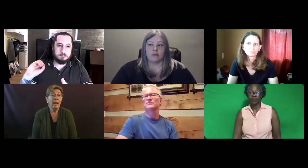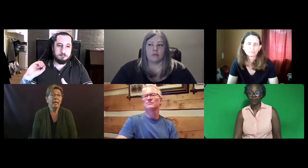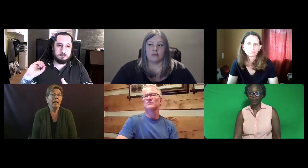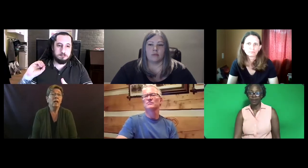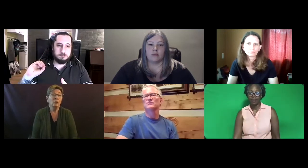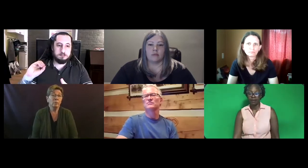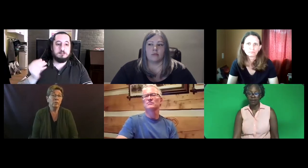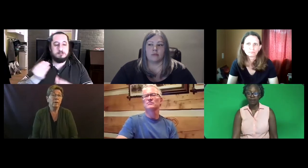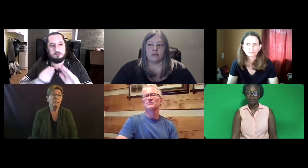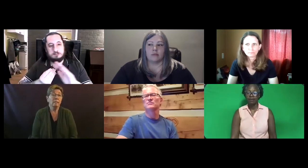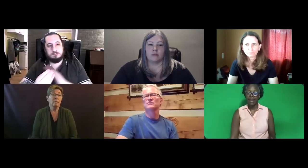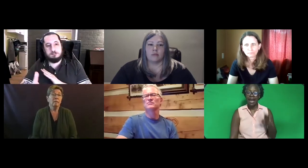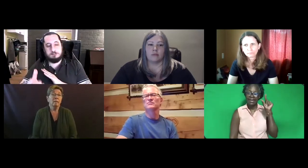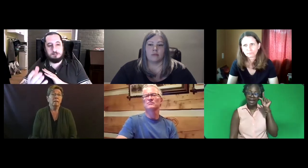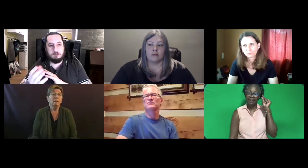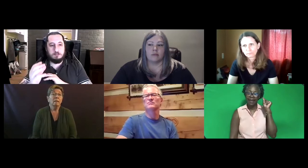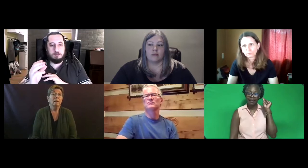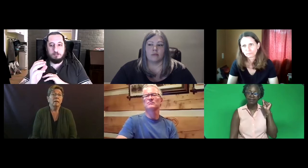And I got no response.